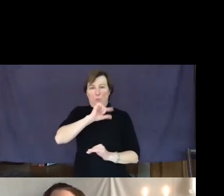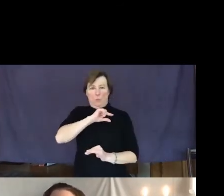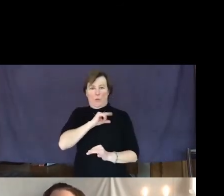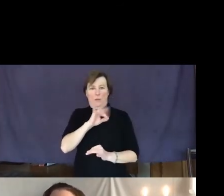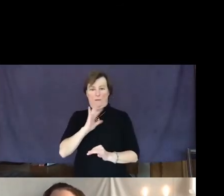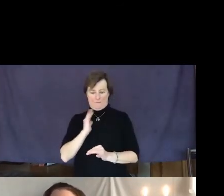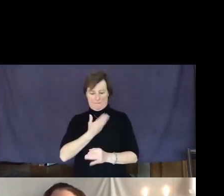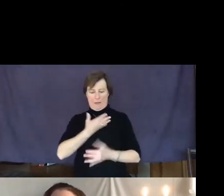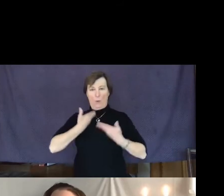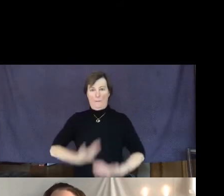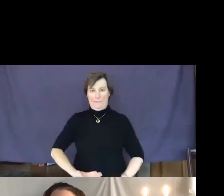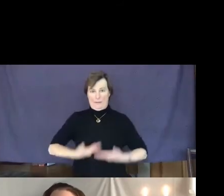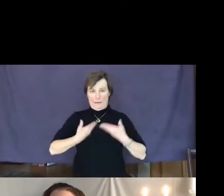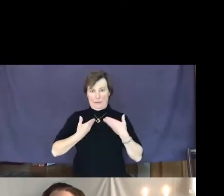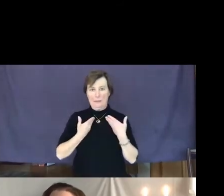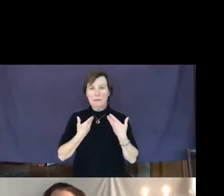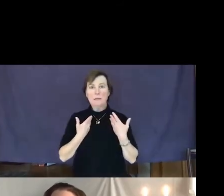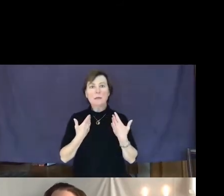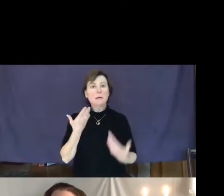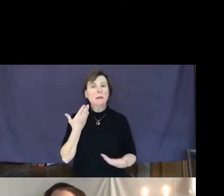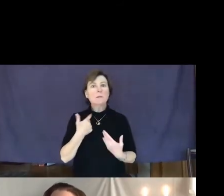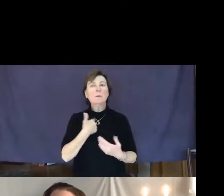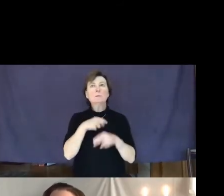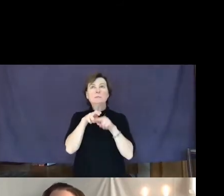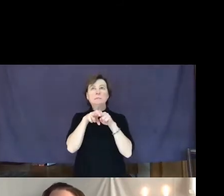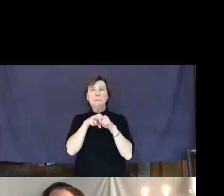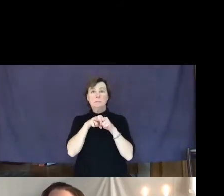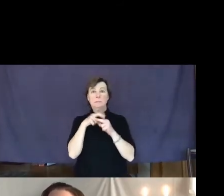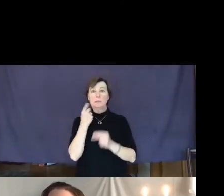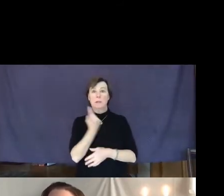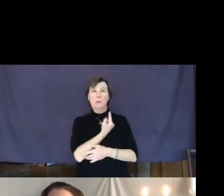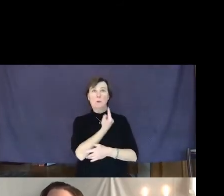We may be sitting alone, lost in self-doubt